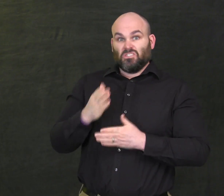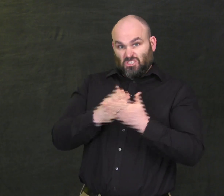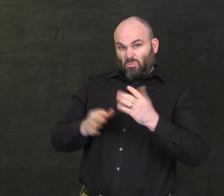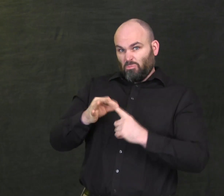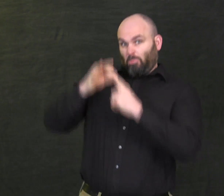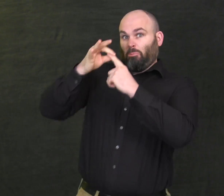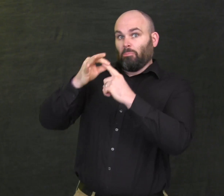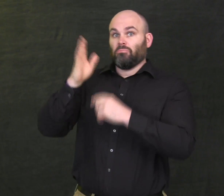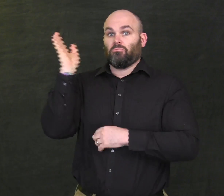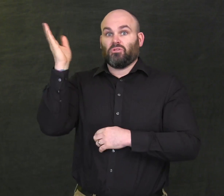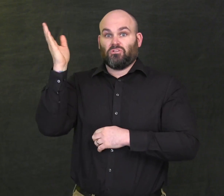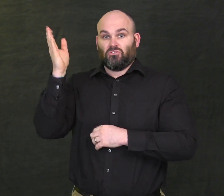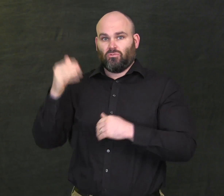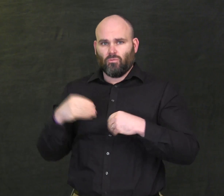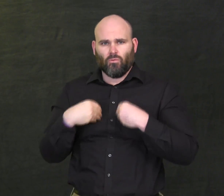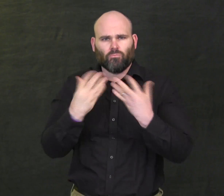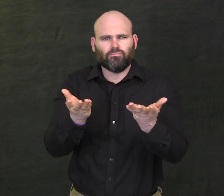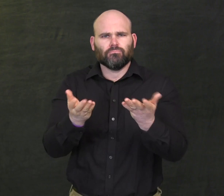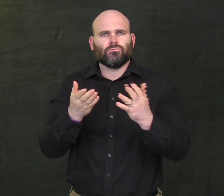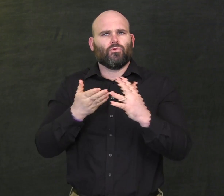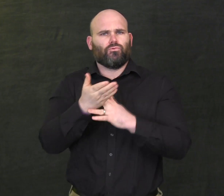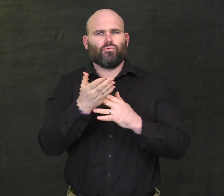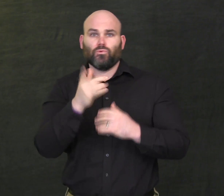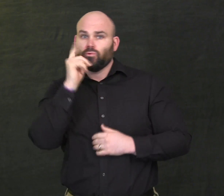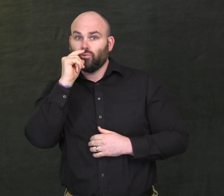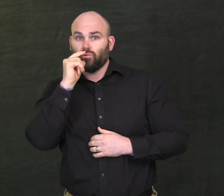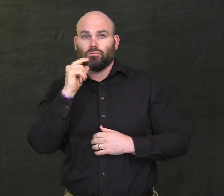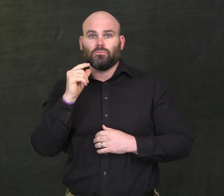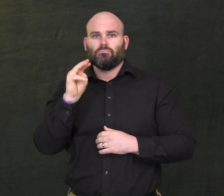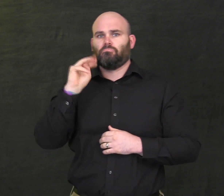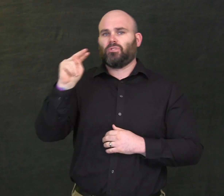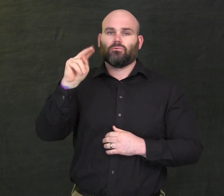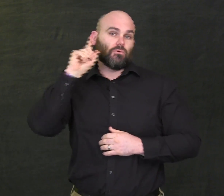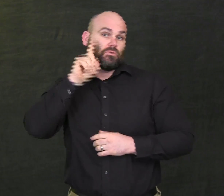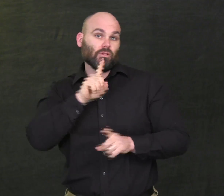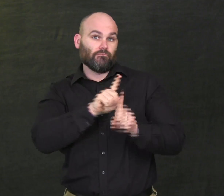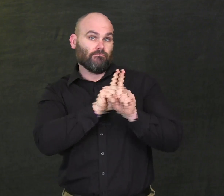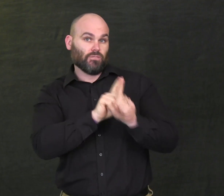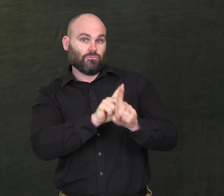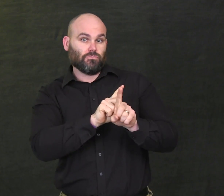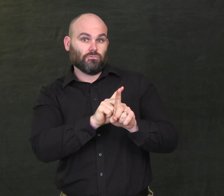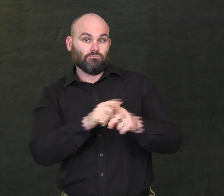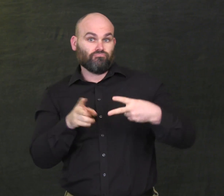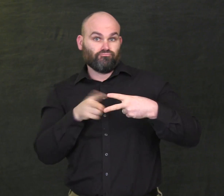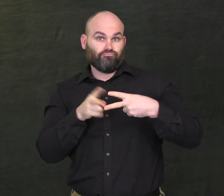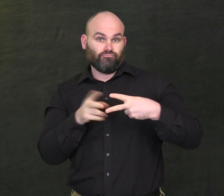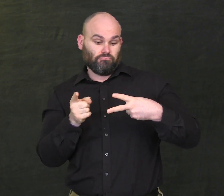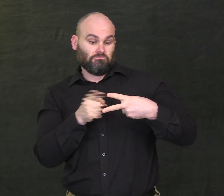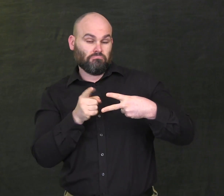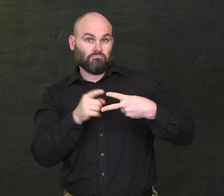Special Presentations will be offered by the Minnesota Deaf Mentors,